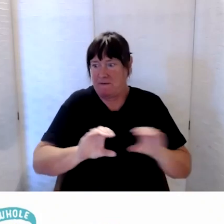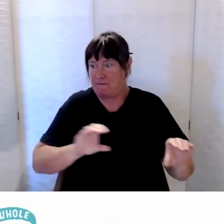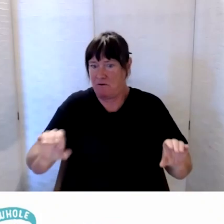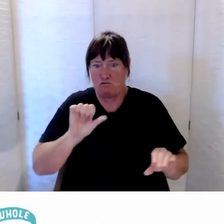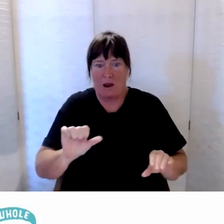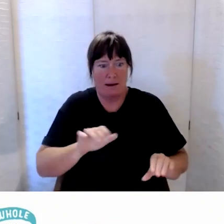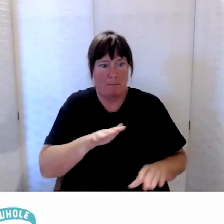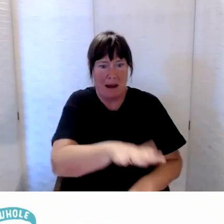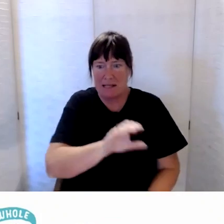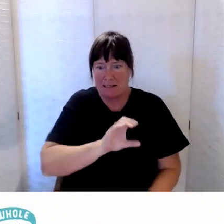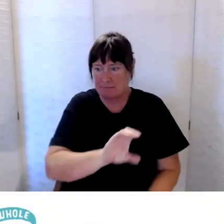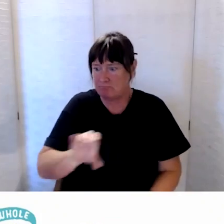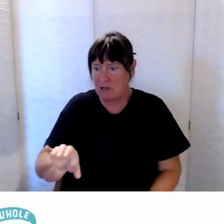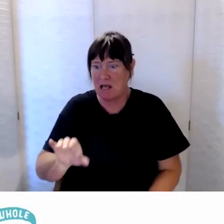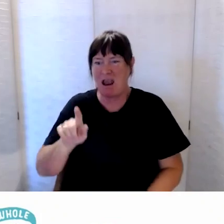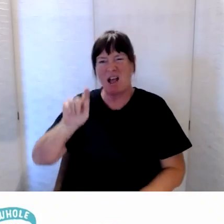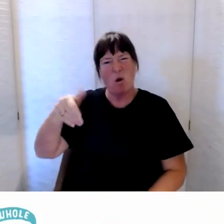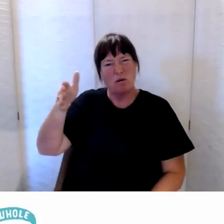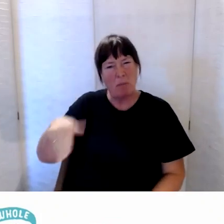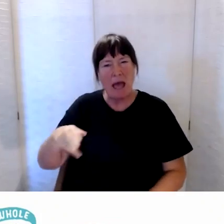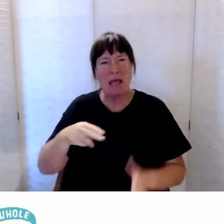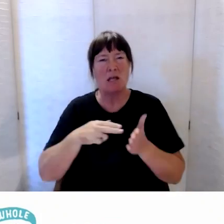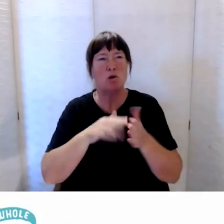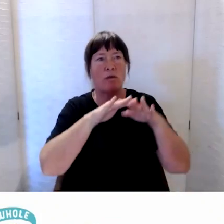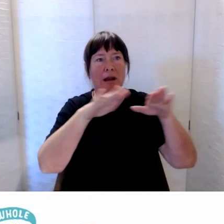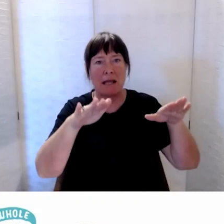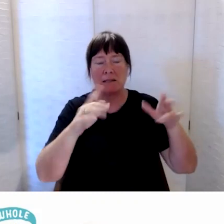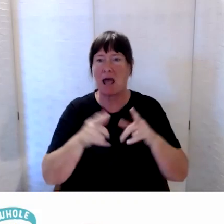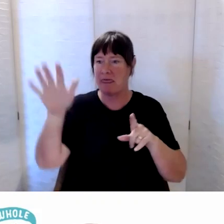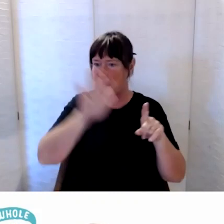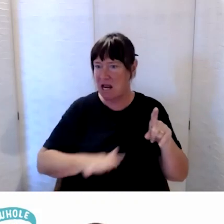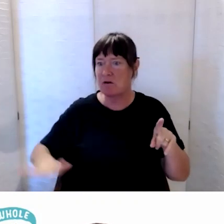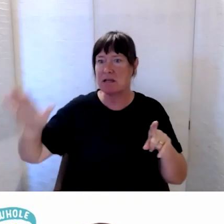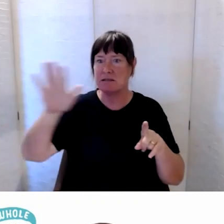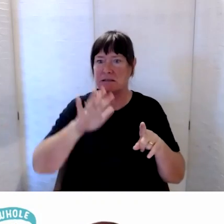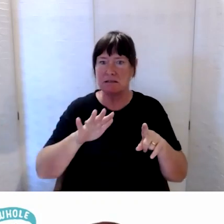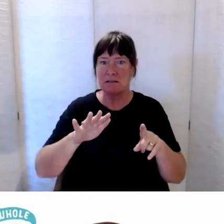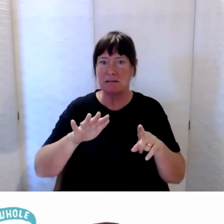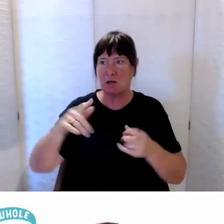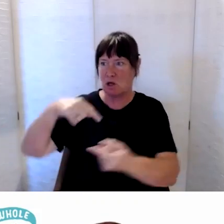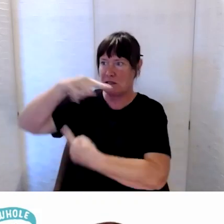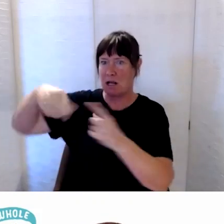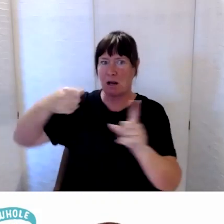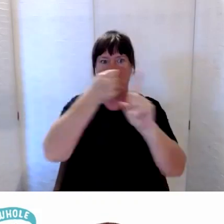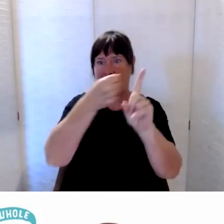So in this case, especially Hawke’s Bay, Northland and other areas affected by the cyclones,